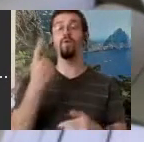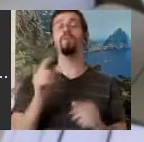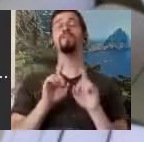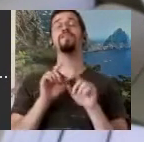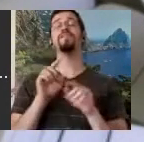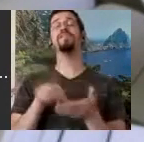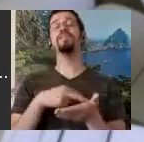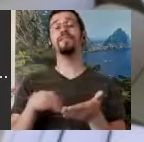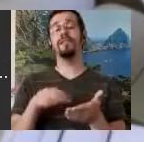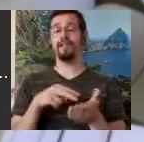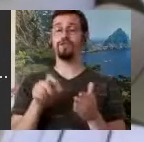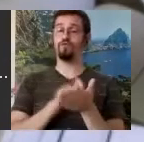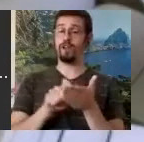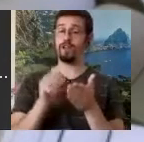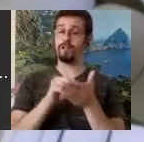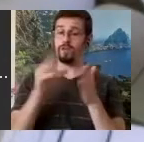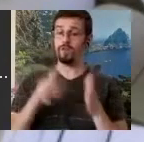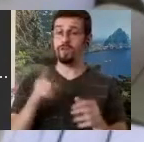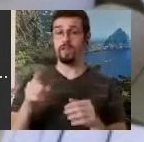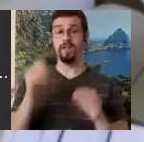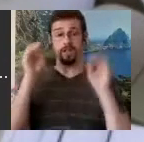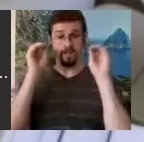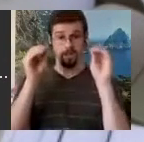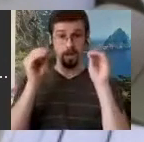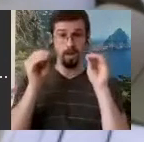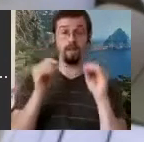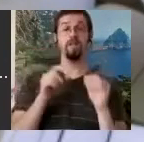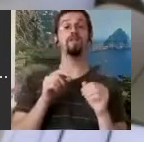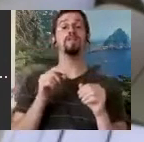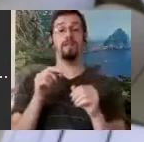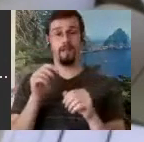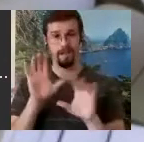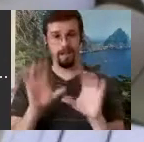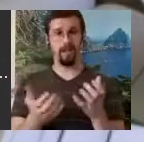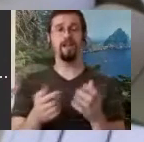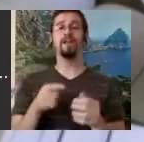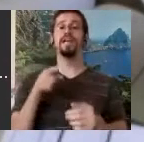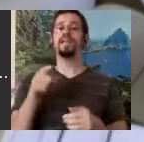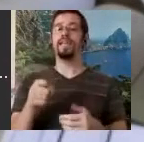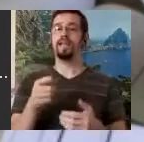Paris and studied with Etienne Decroux and came back with a huge notebook of written